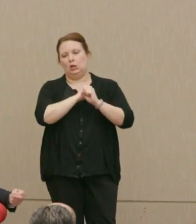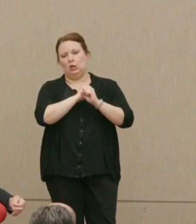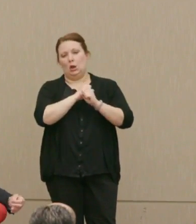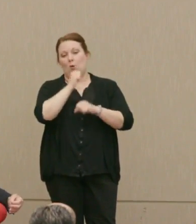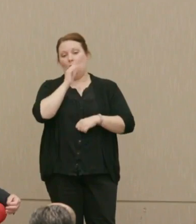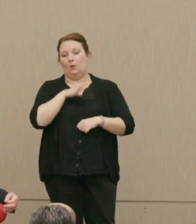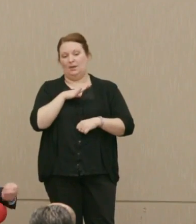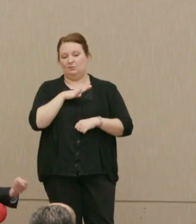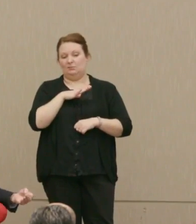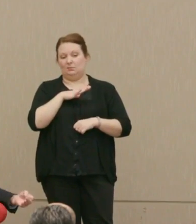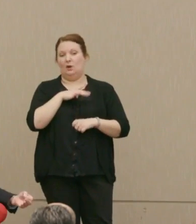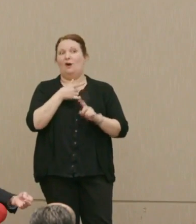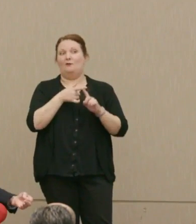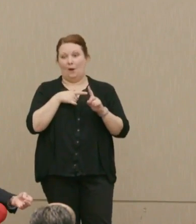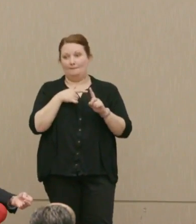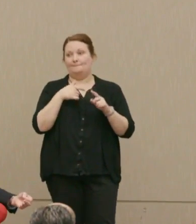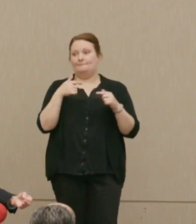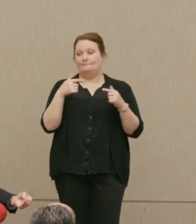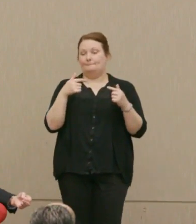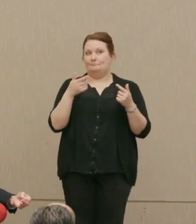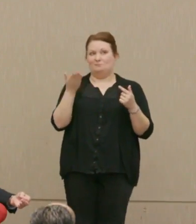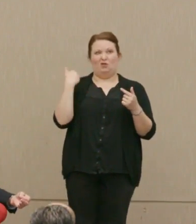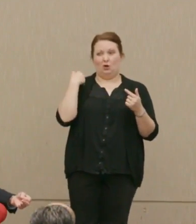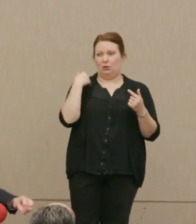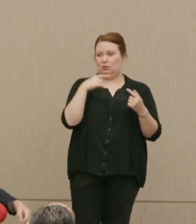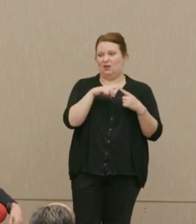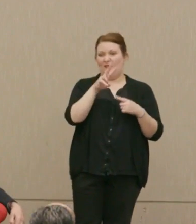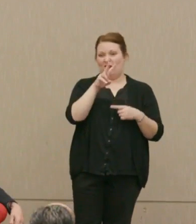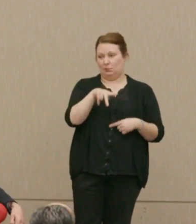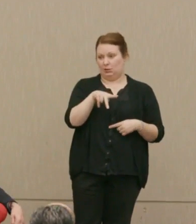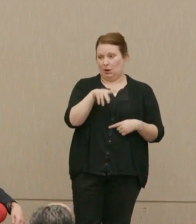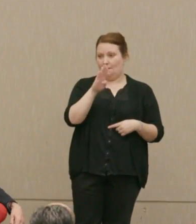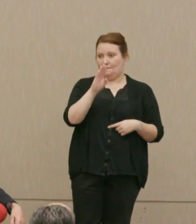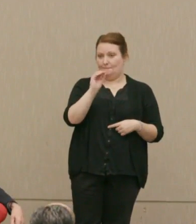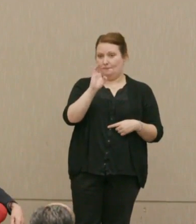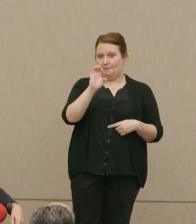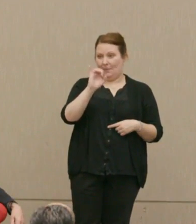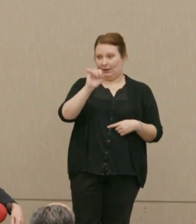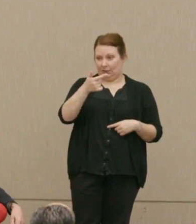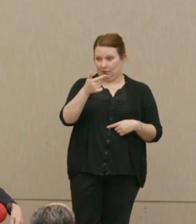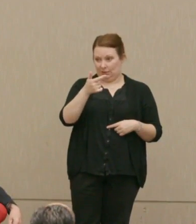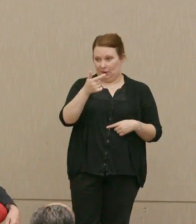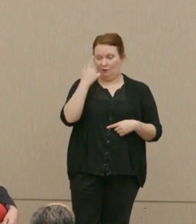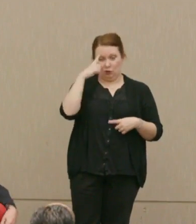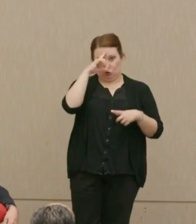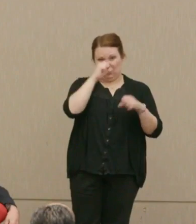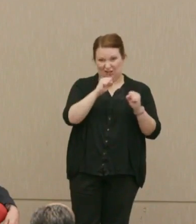woman who came from being vice president of Boeing for strategic systems.